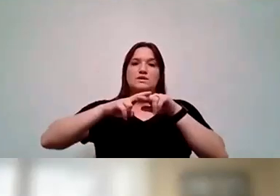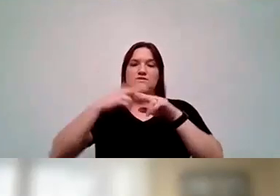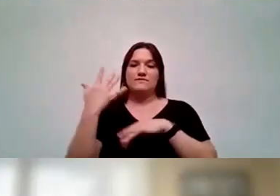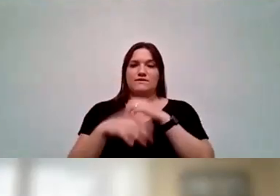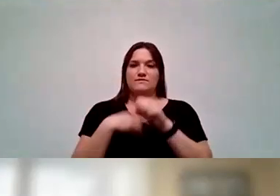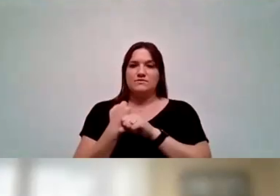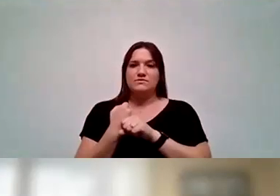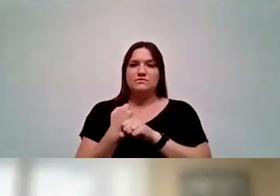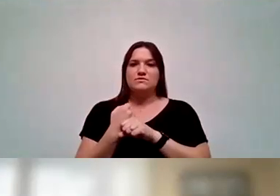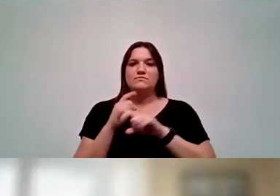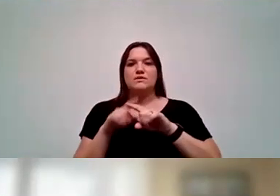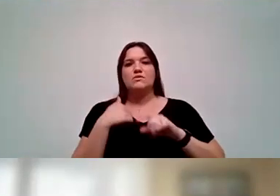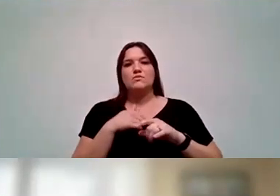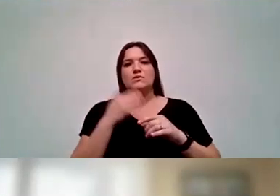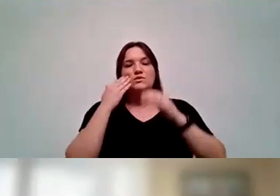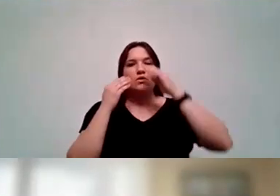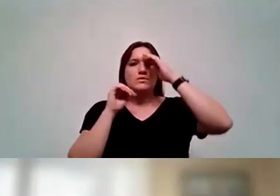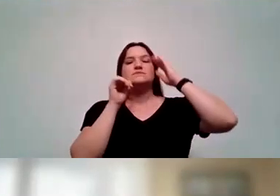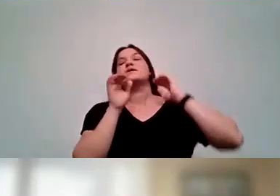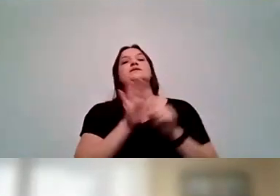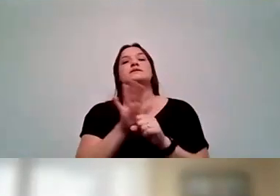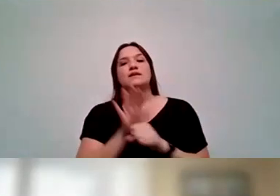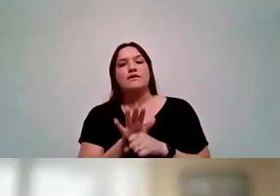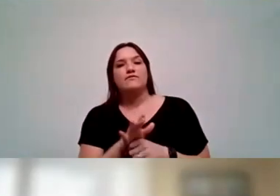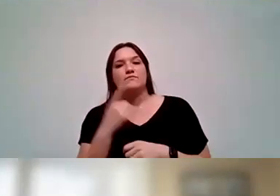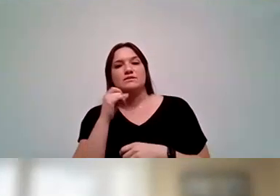And yet we know that's not enough because it's not merely enough